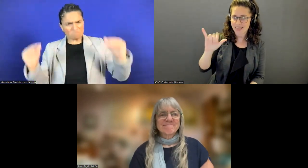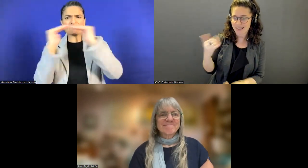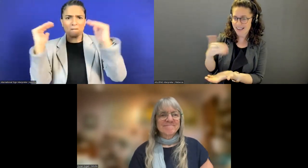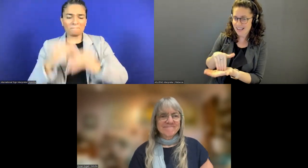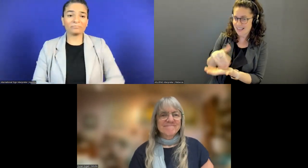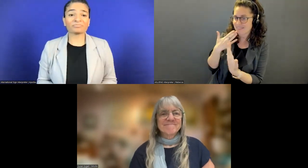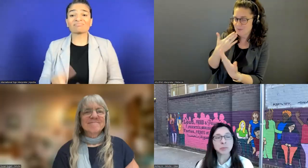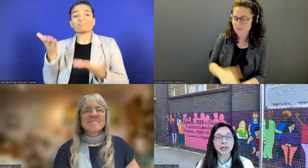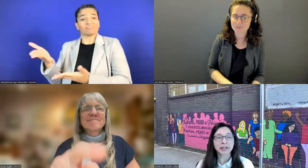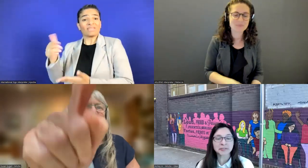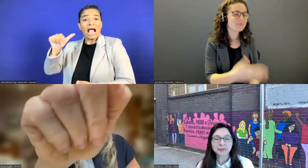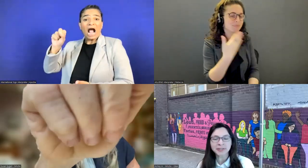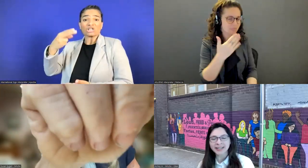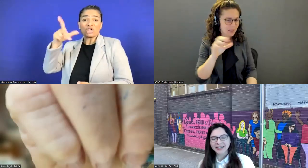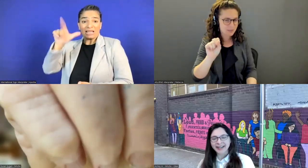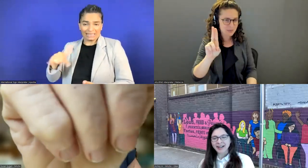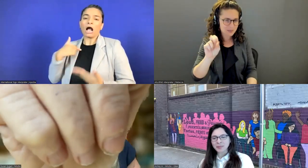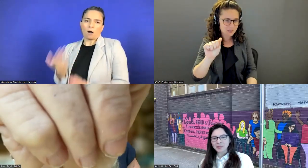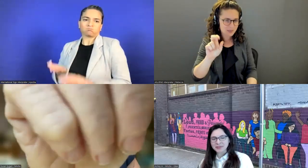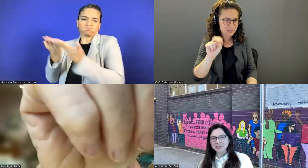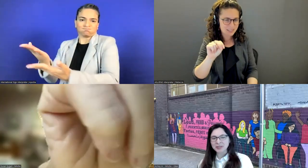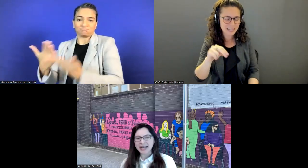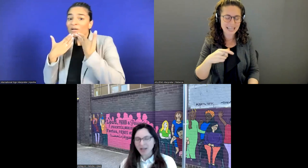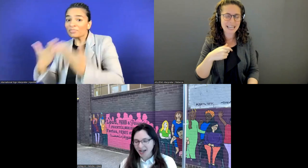I have a little bit more if that's okay.